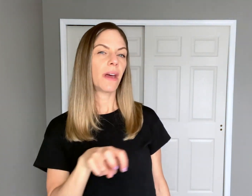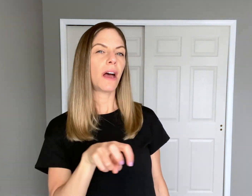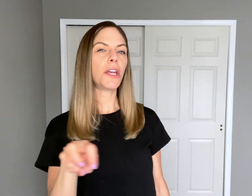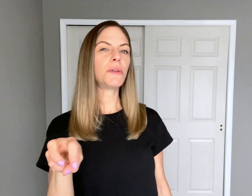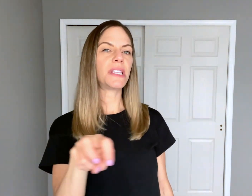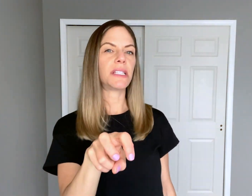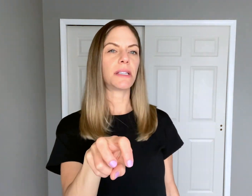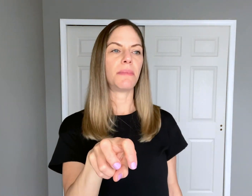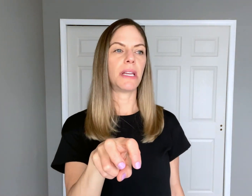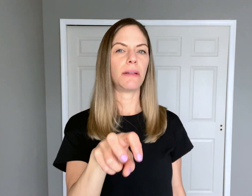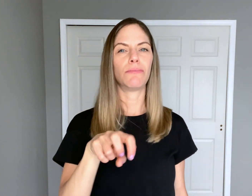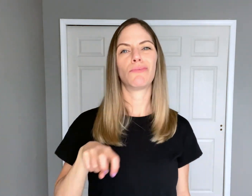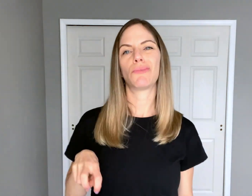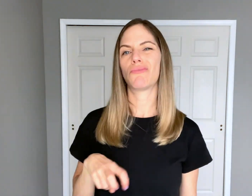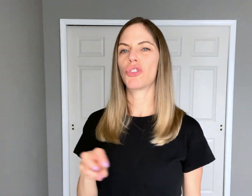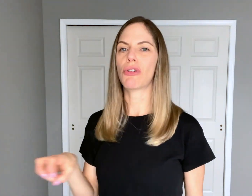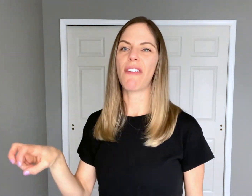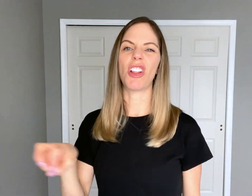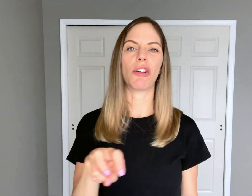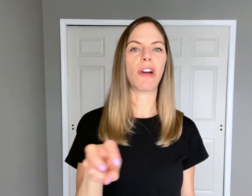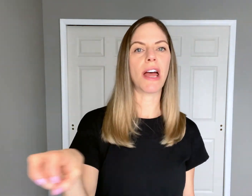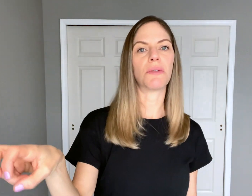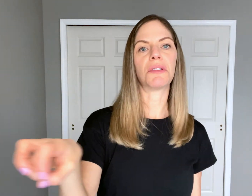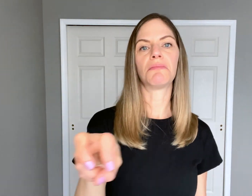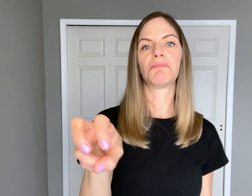i use this to mean traveling around.